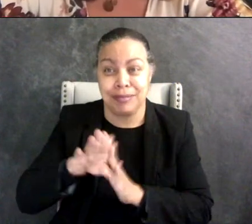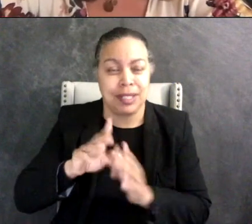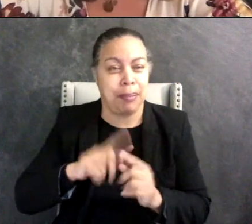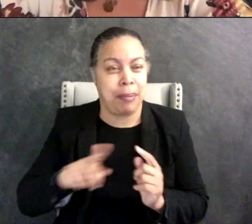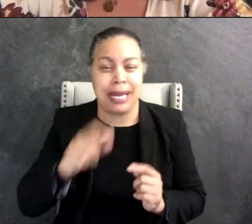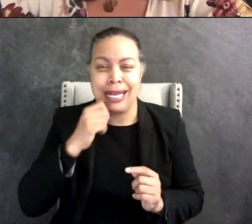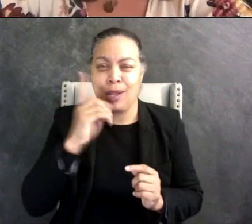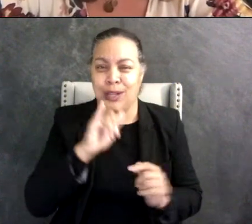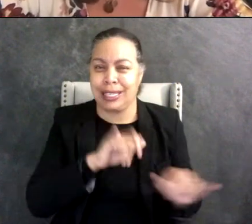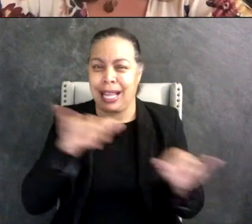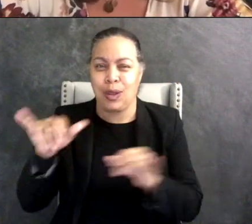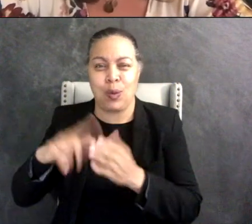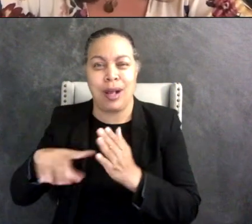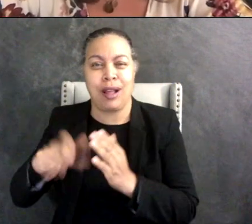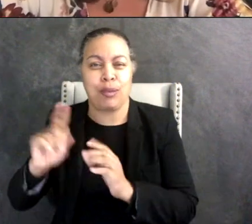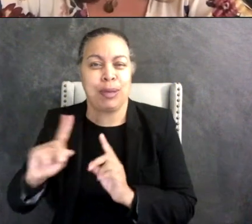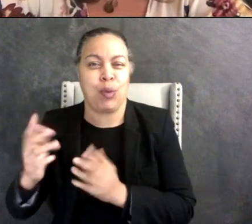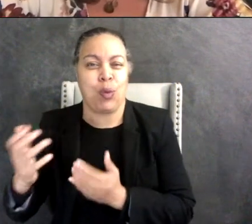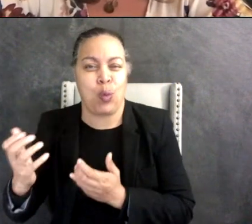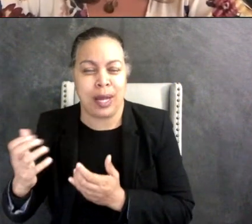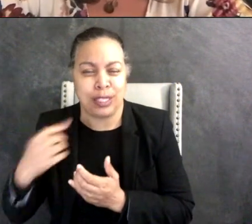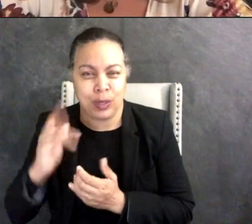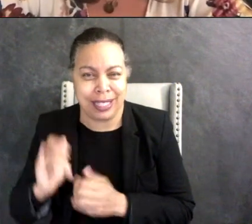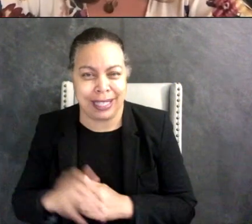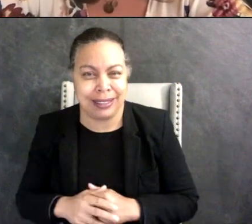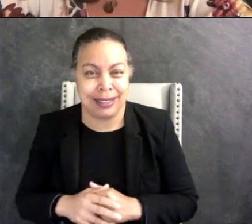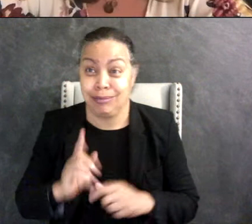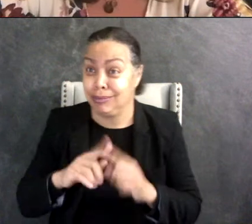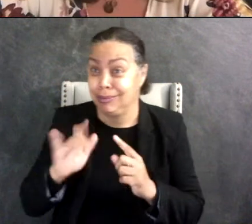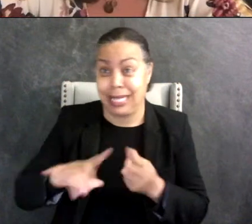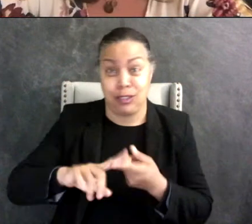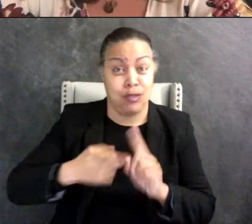other people wanted it to look like but you know that was his friend and he's always been that way